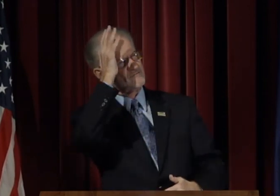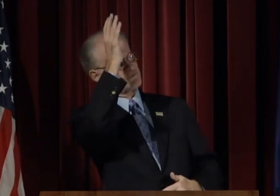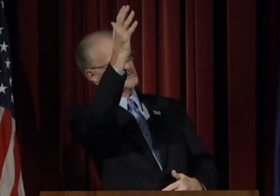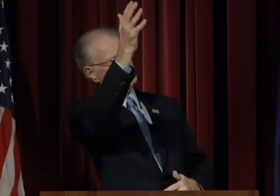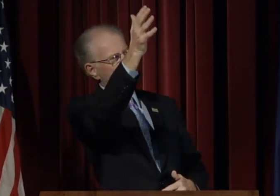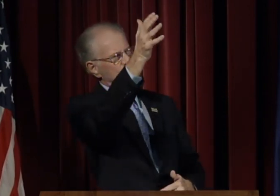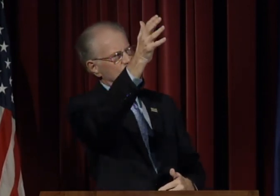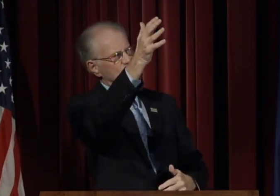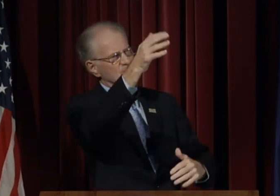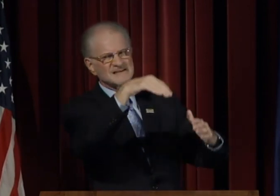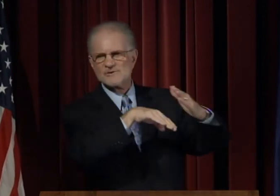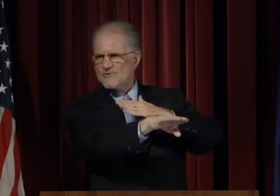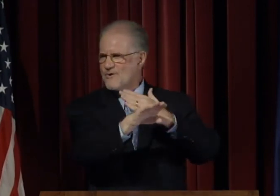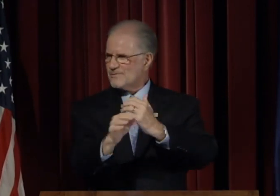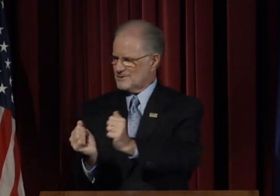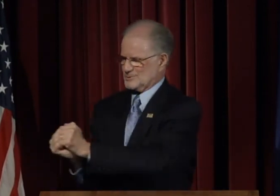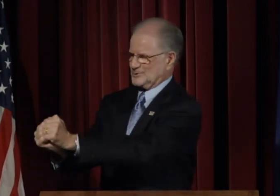Let us ponder our future enrollment together.